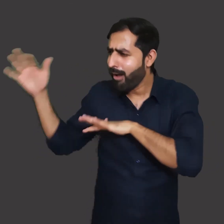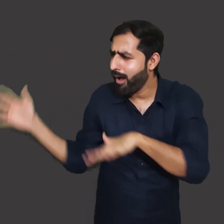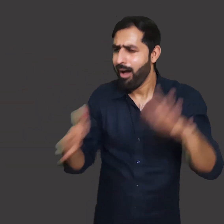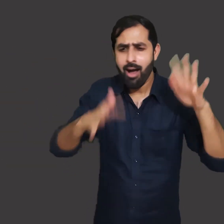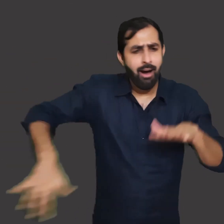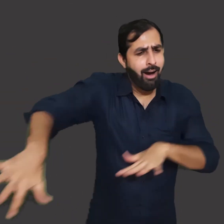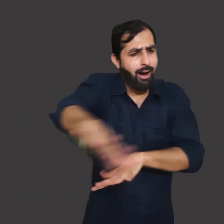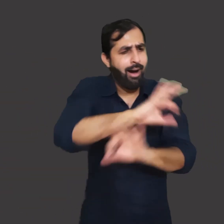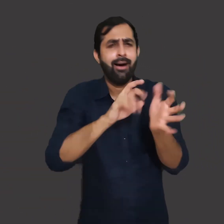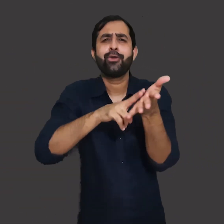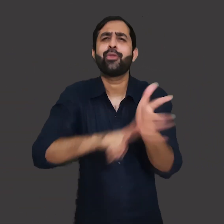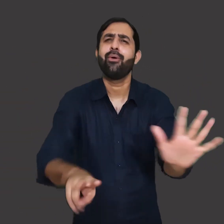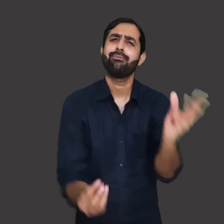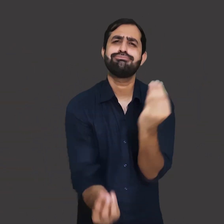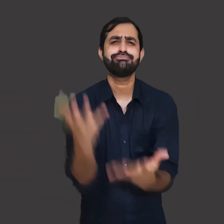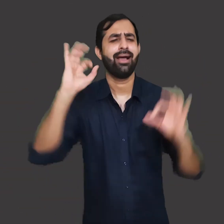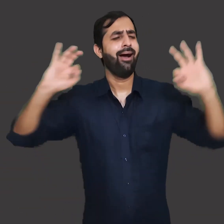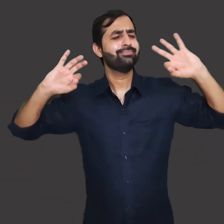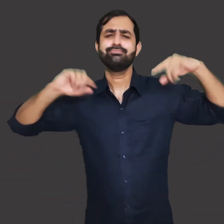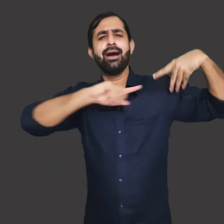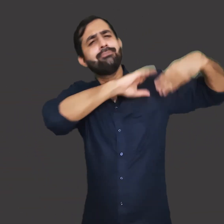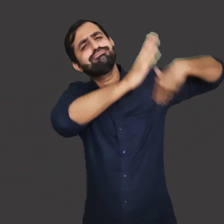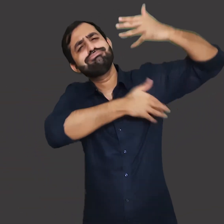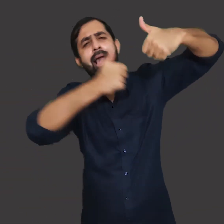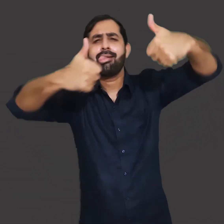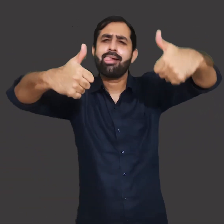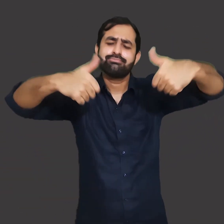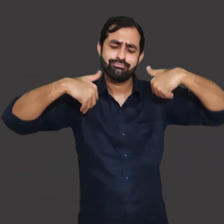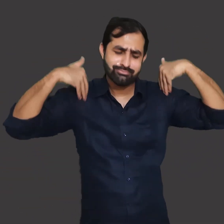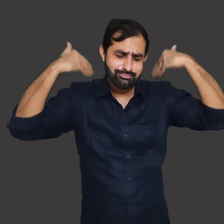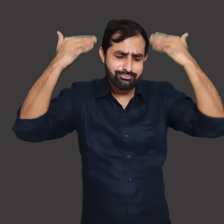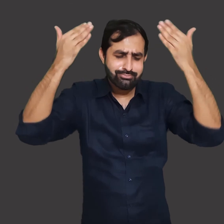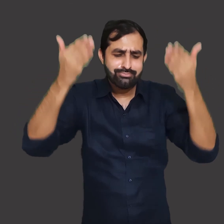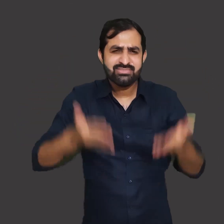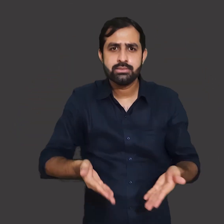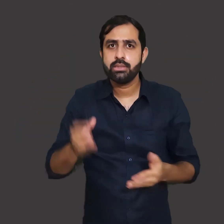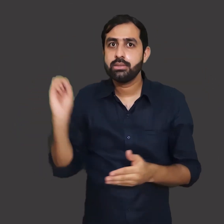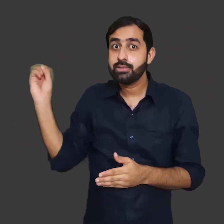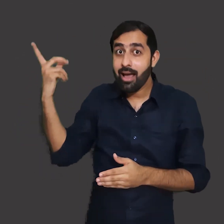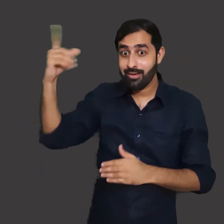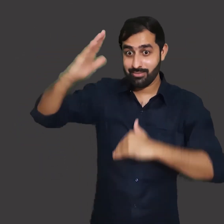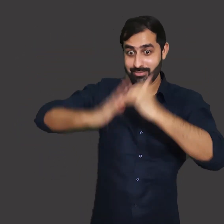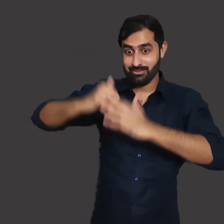Earlier when dams were not built there was enough water for the farmers, which they were using for agriculture.